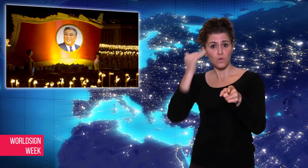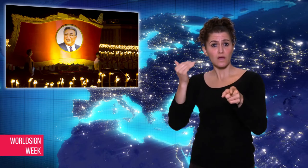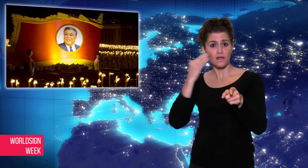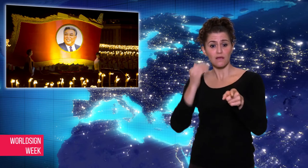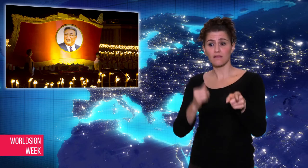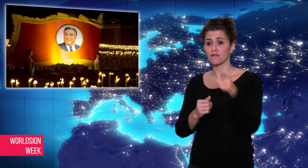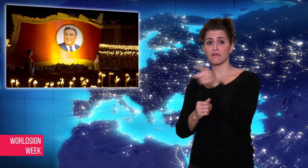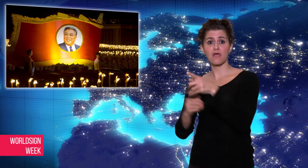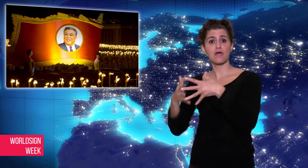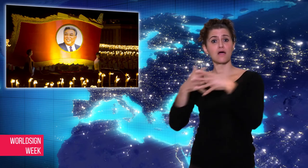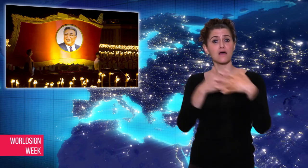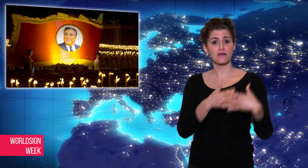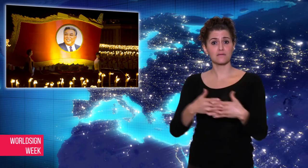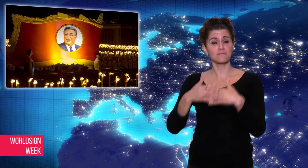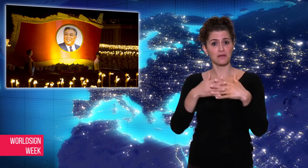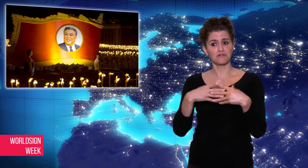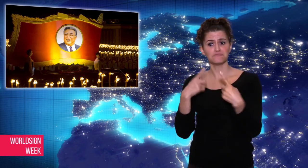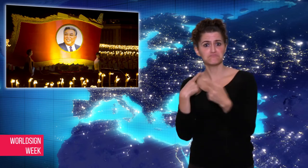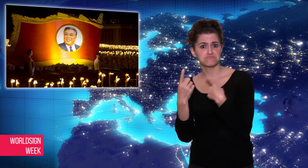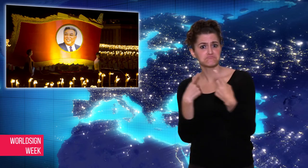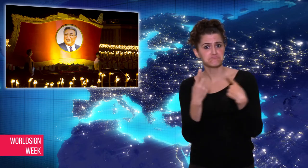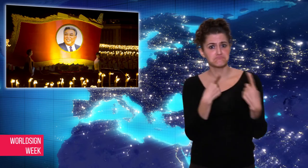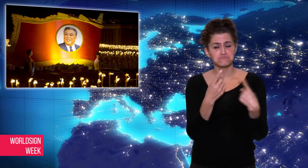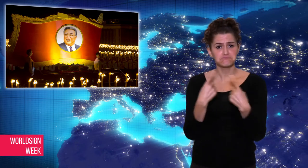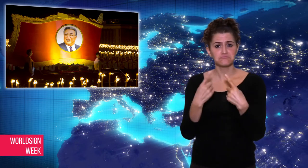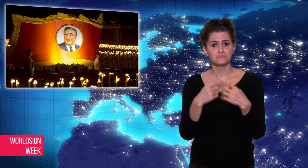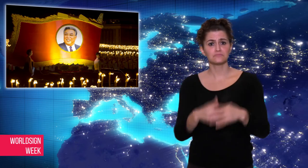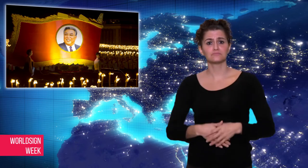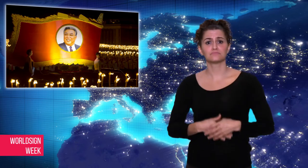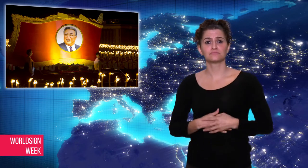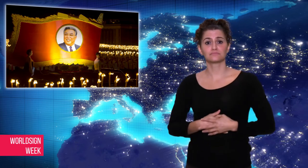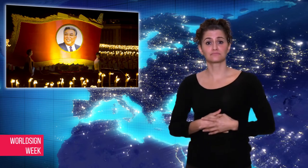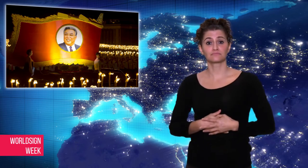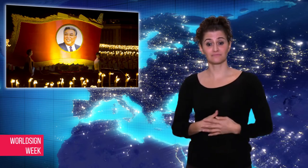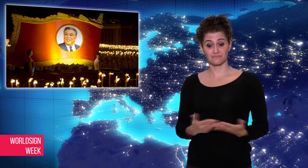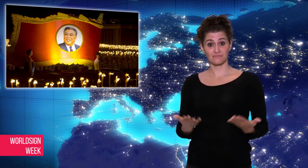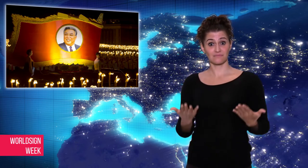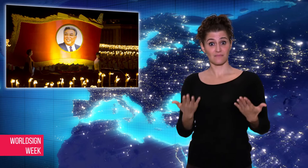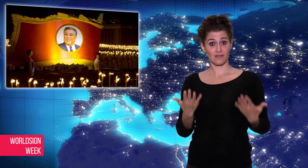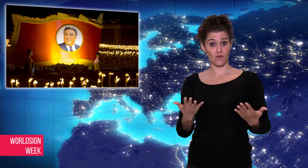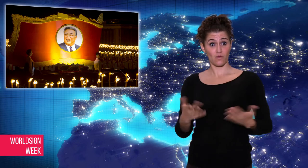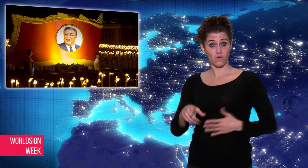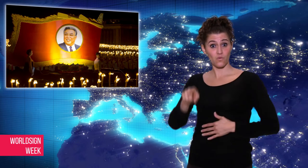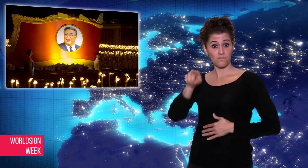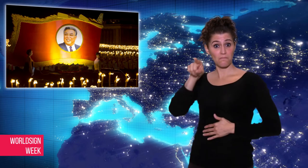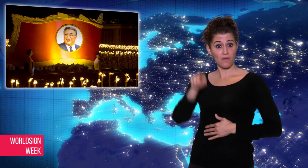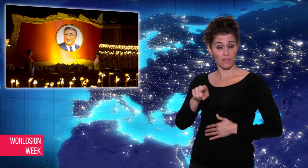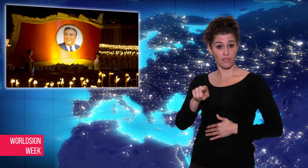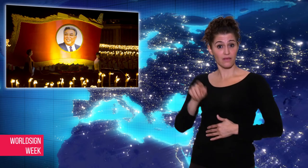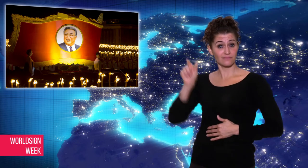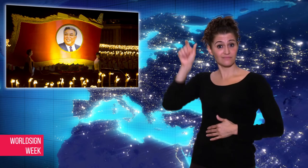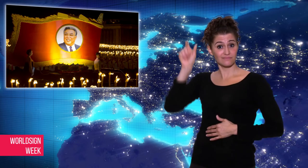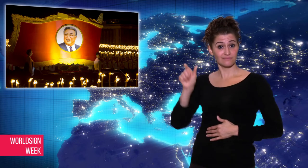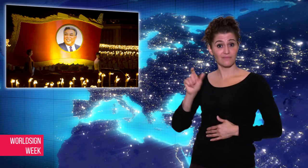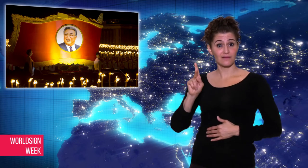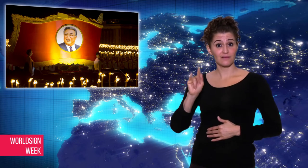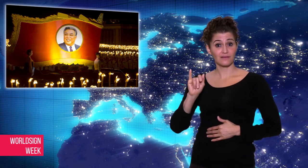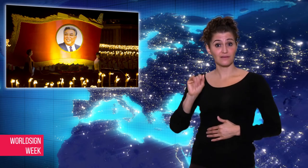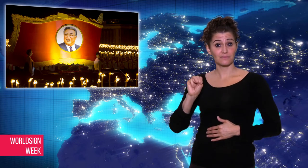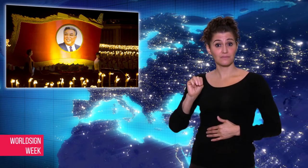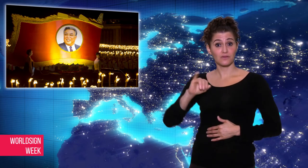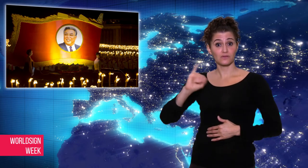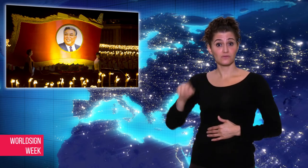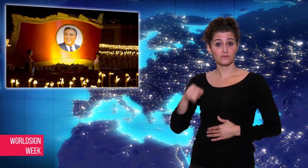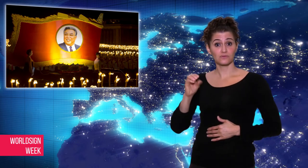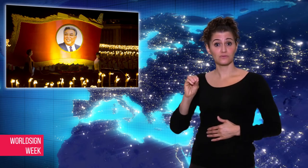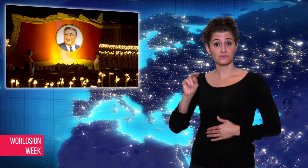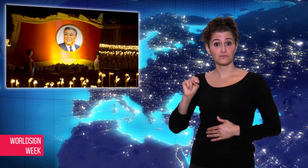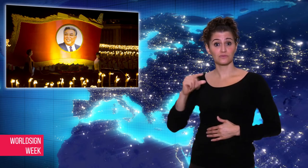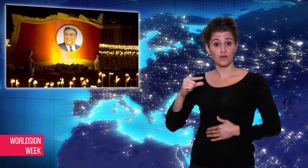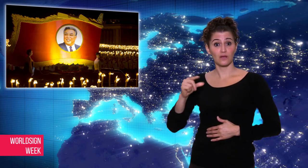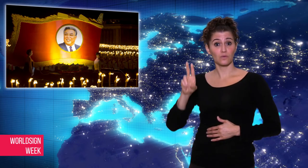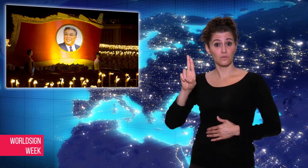This month, Kim Jong Un will meet with